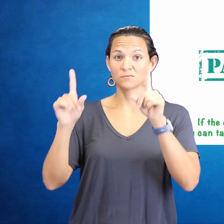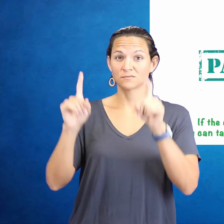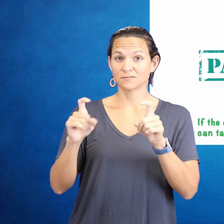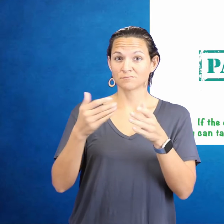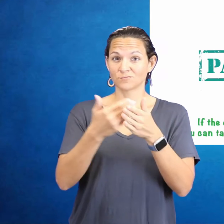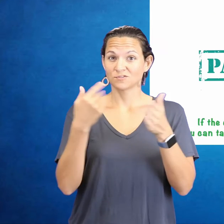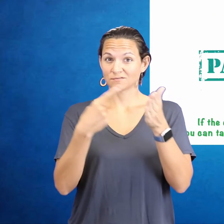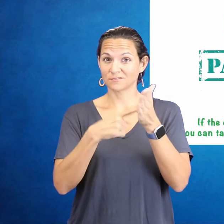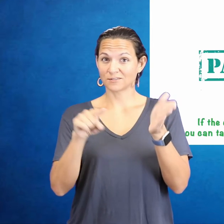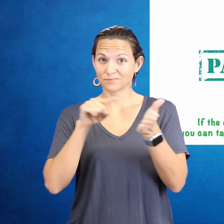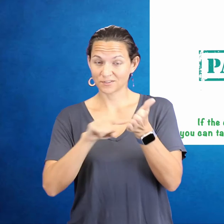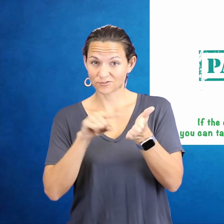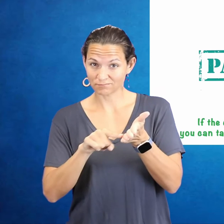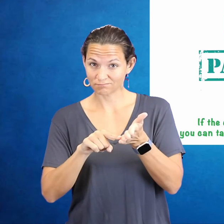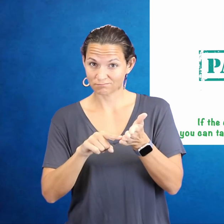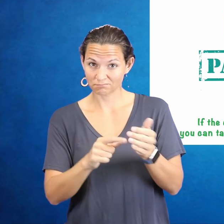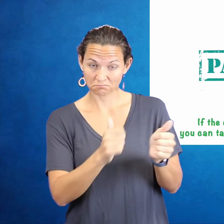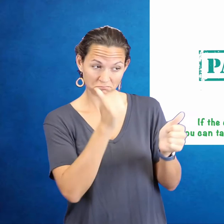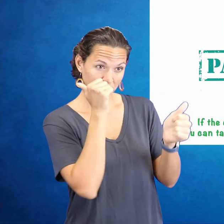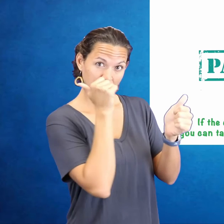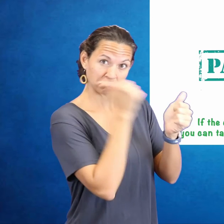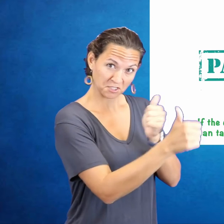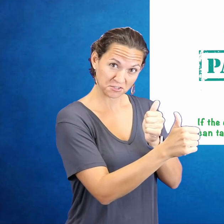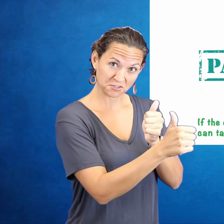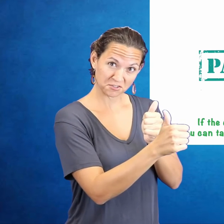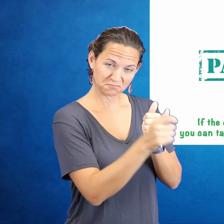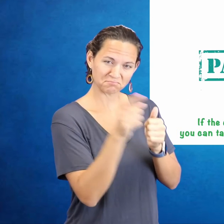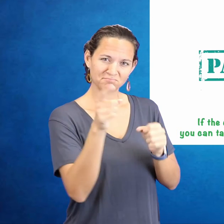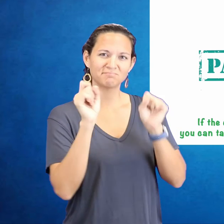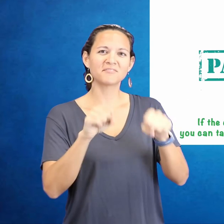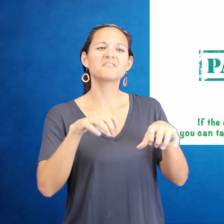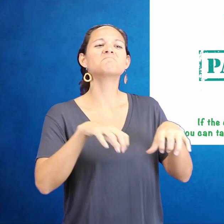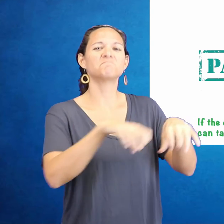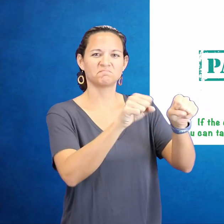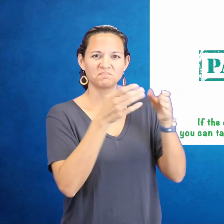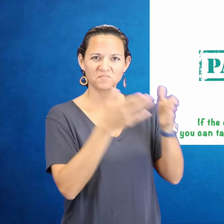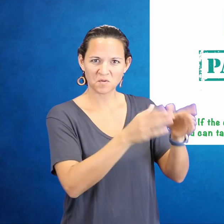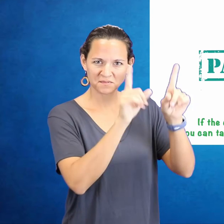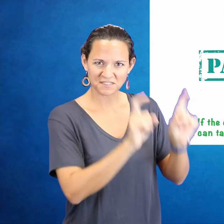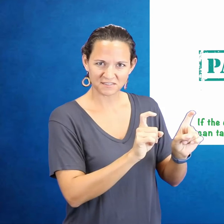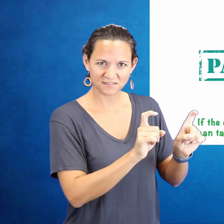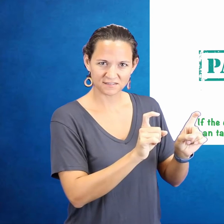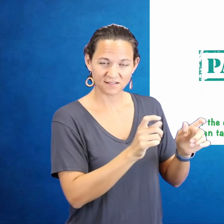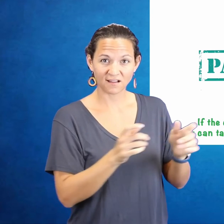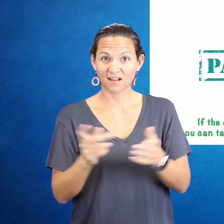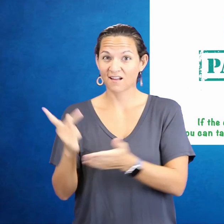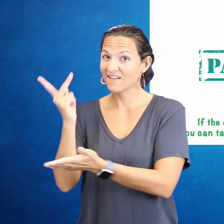Road test pre-check inspection PASS. If the car passes, you can take the road test.